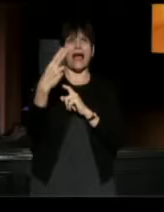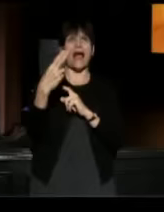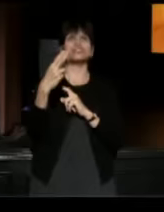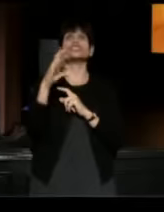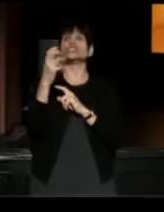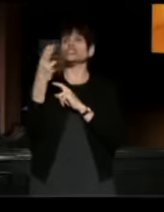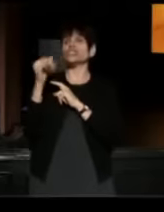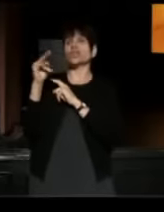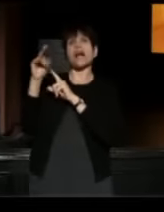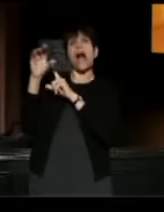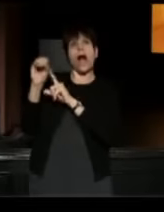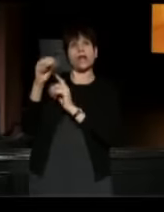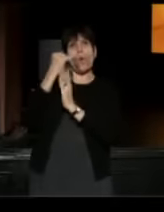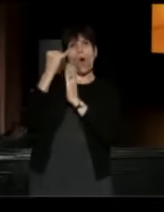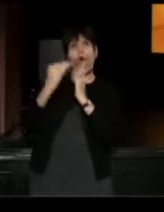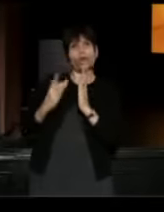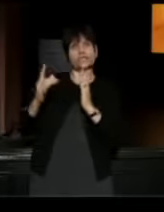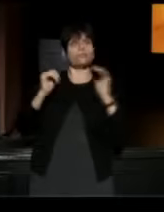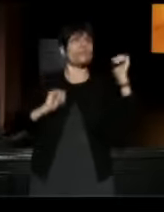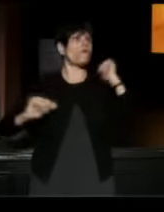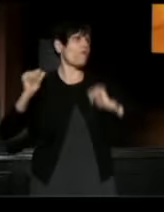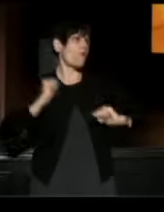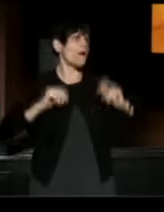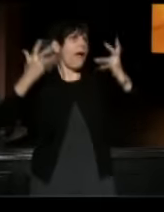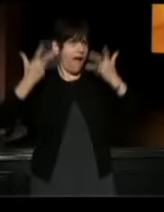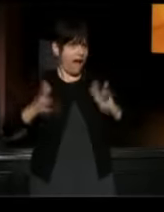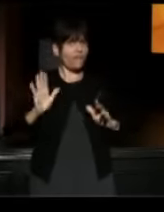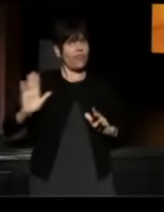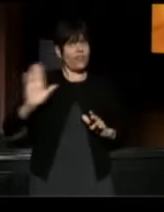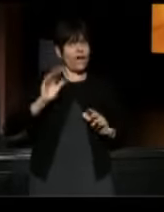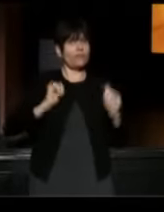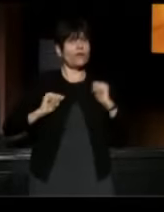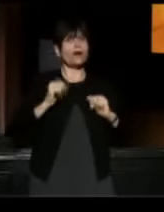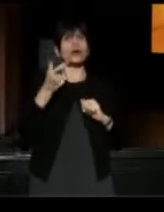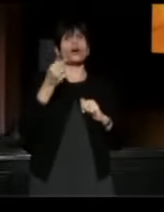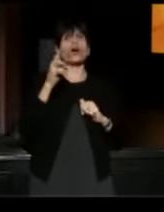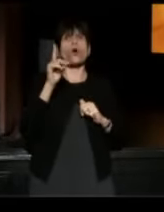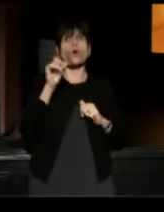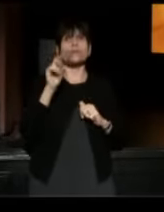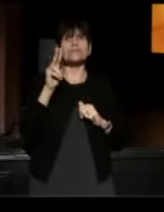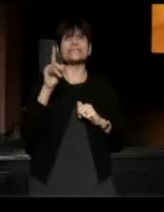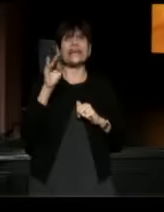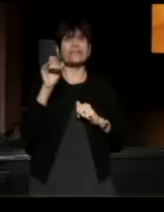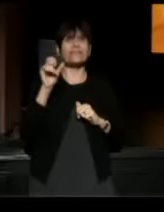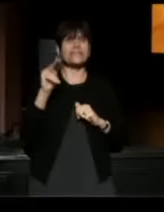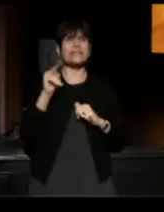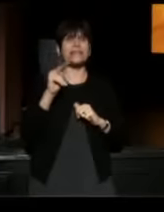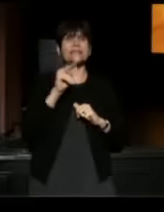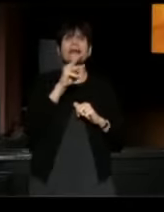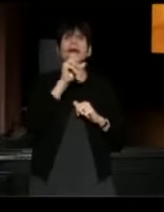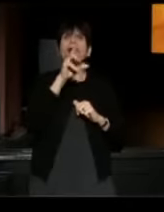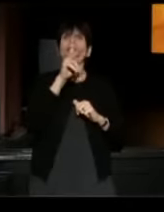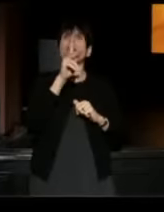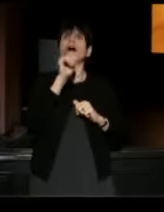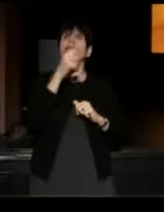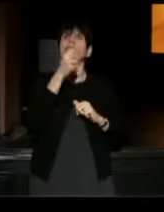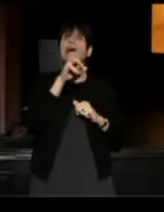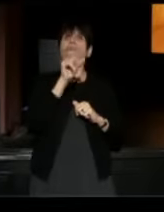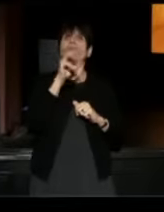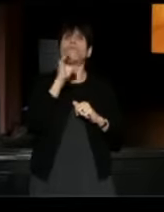The legend has it that after their performance, Gordon Davidson of the Mark Taper Forum dropped to his knees and bowed down before them.